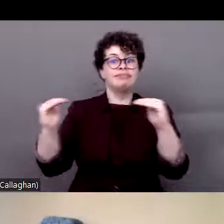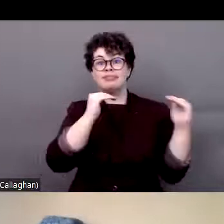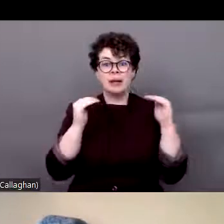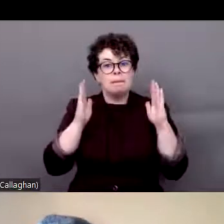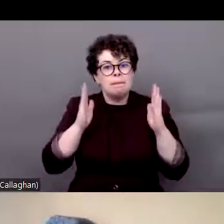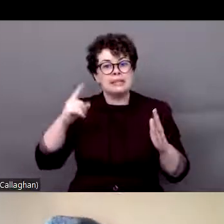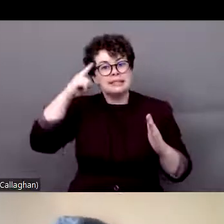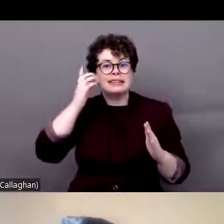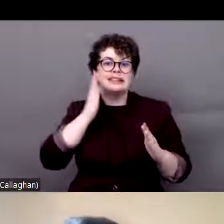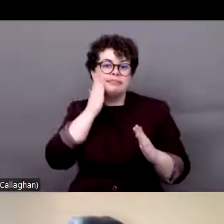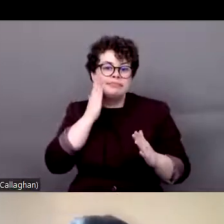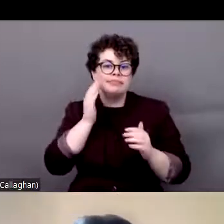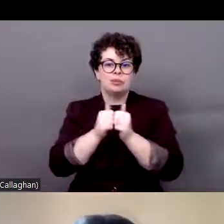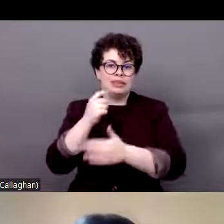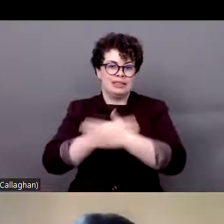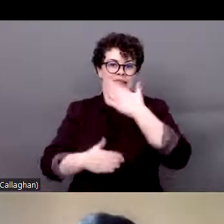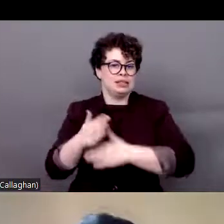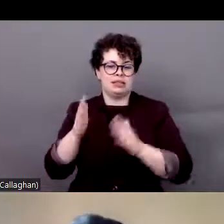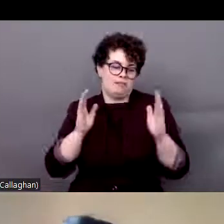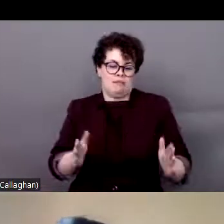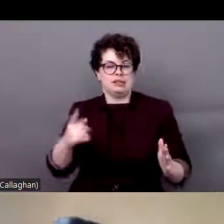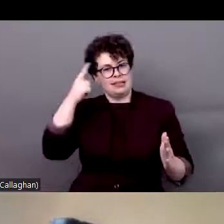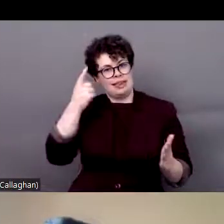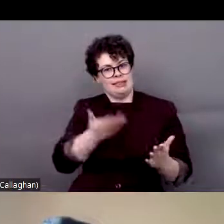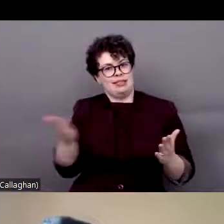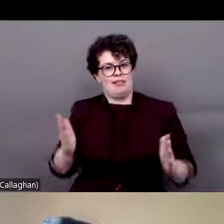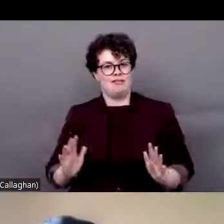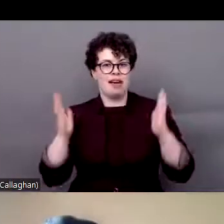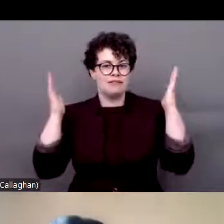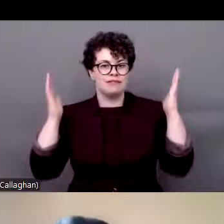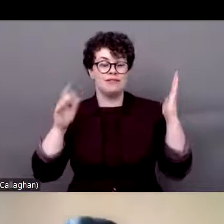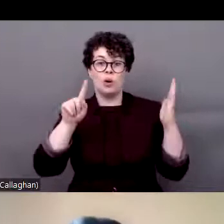with disabilities because what we understand as a group,